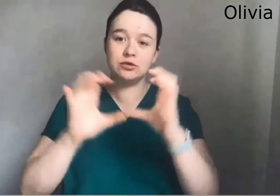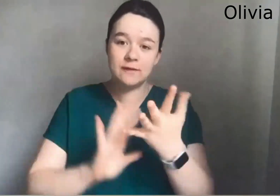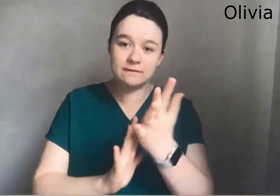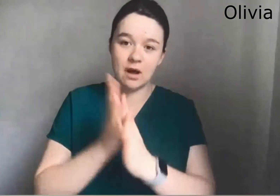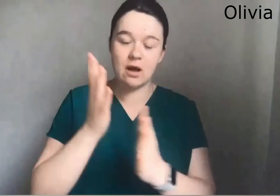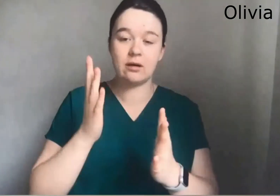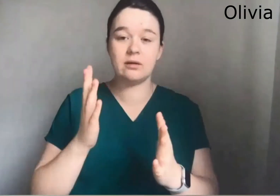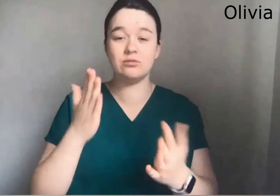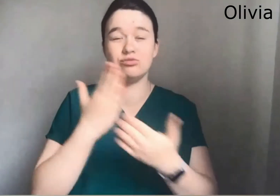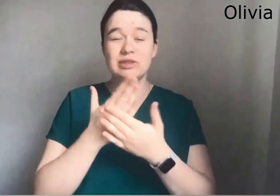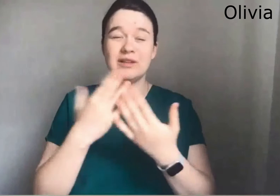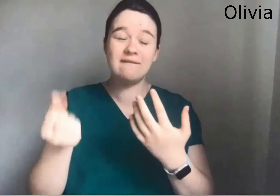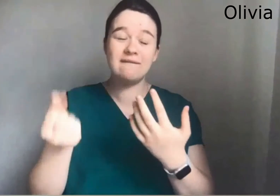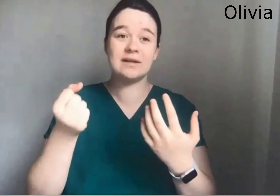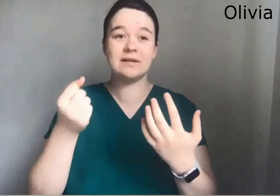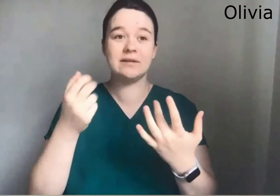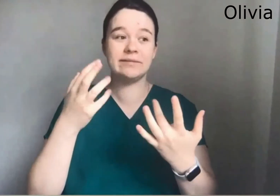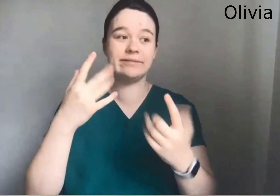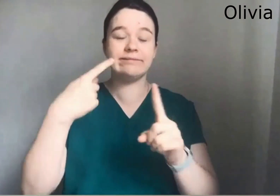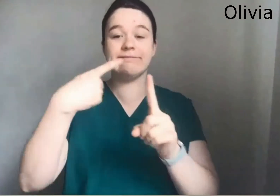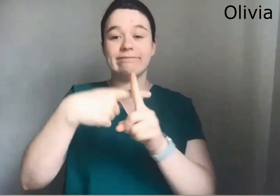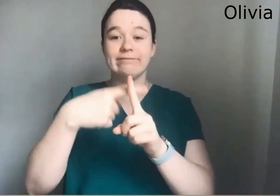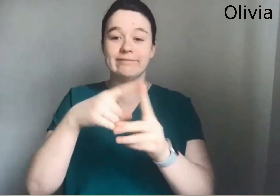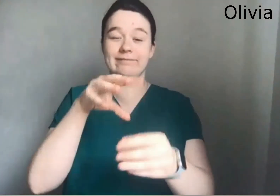But now with coronavirus and the recent bushfires in summer